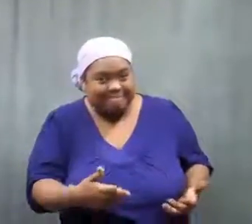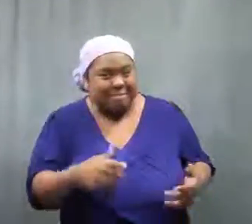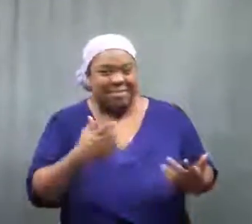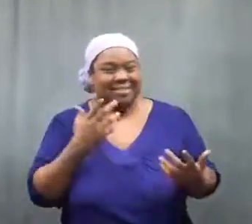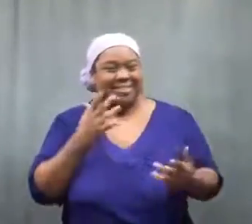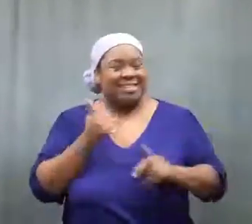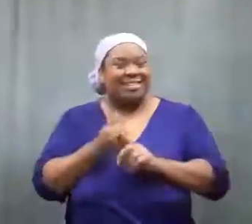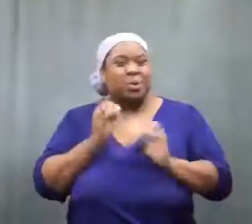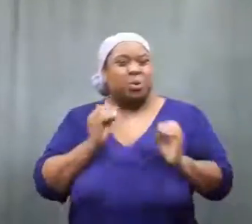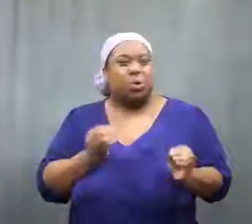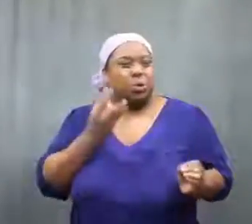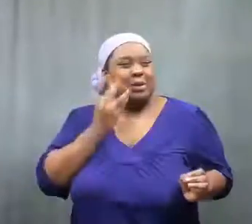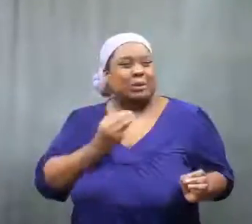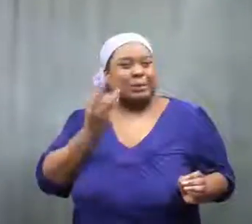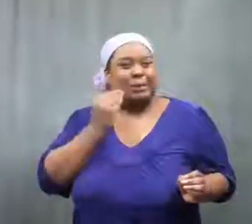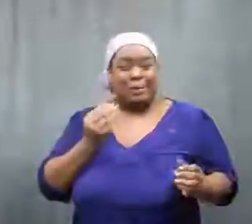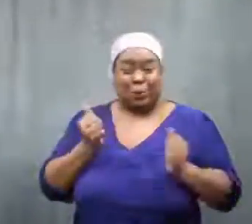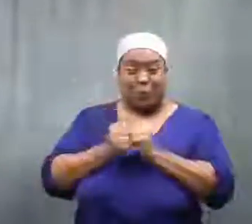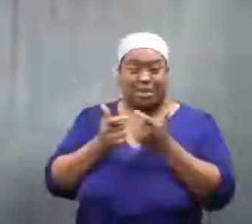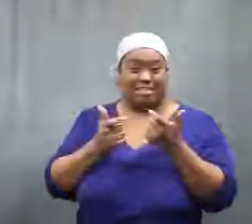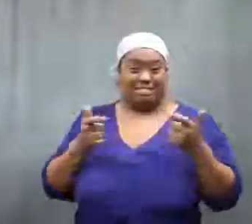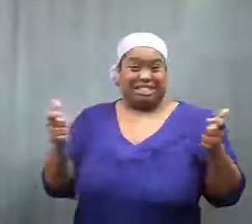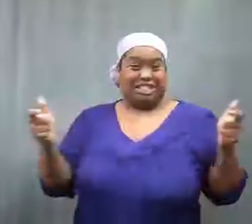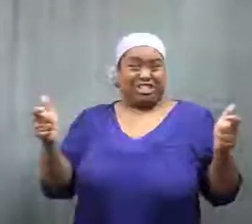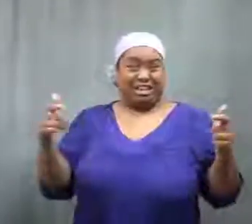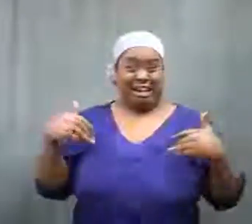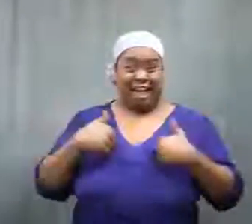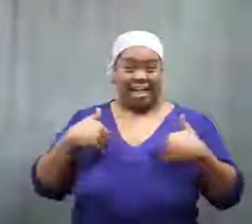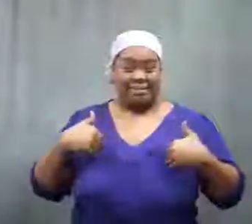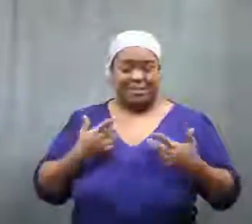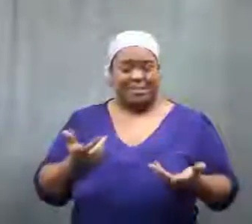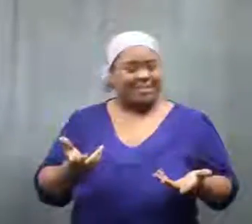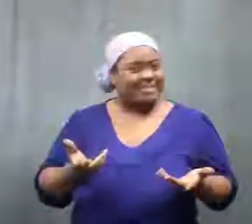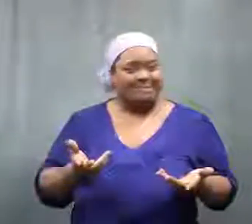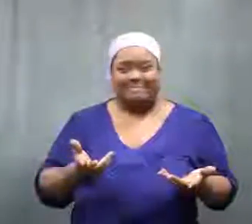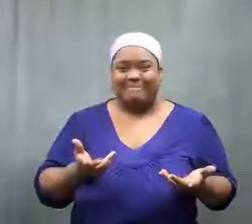They don't have experience with large animals like that.